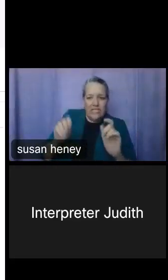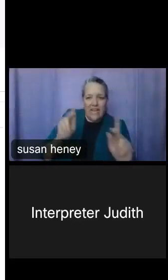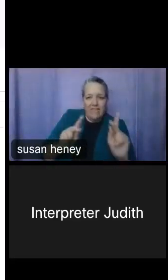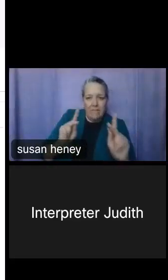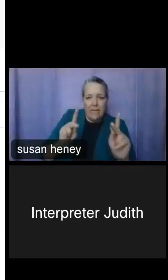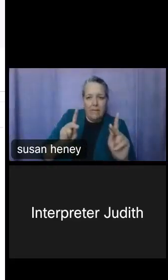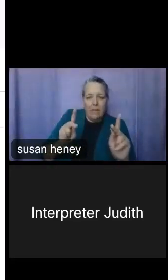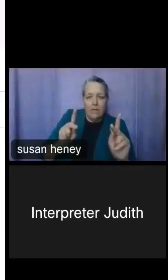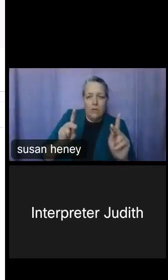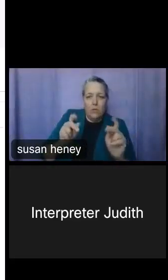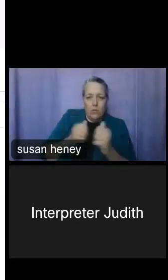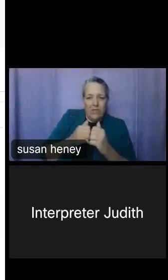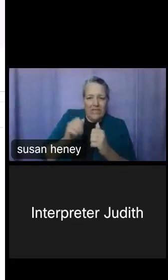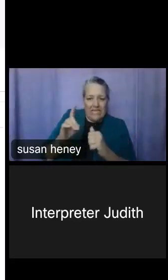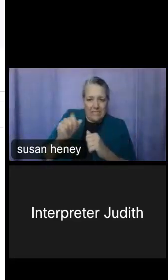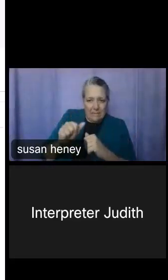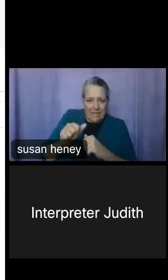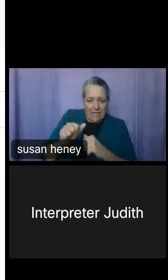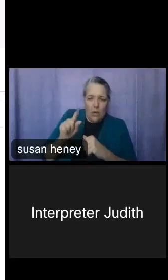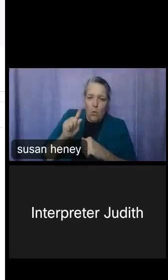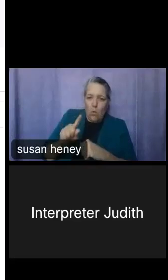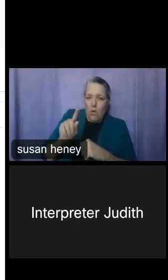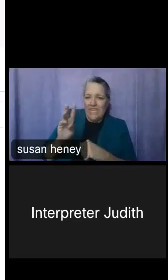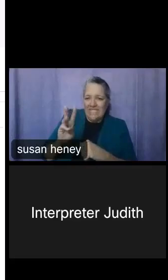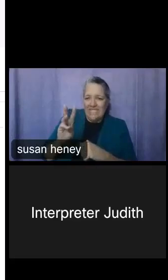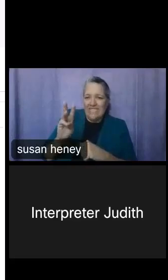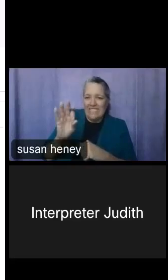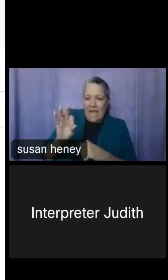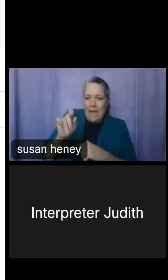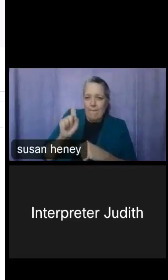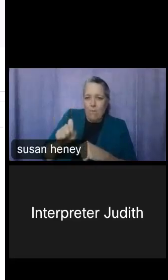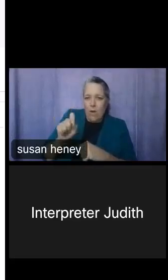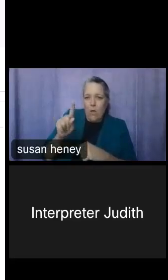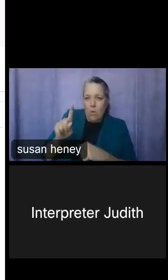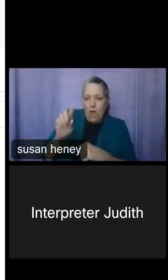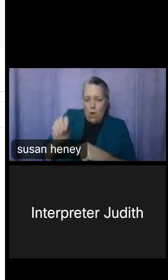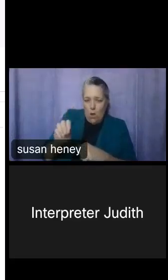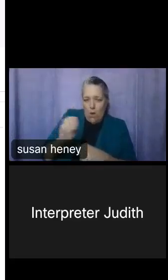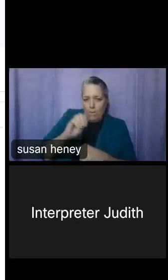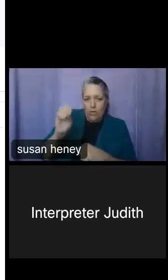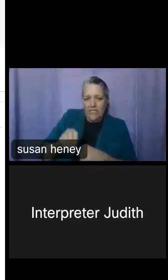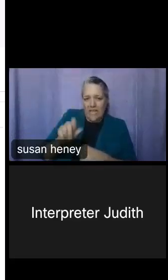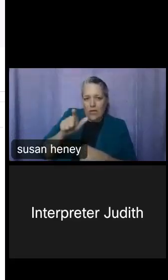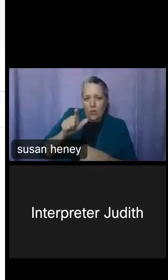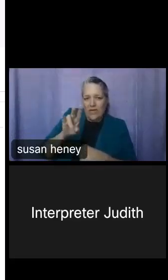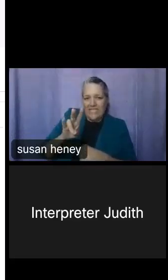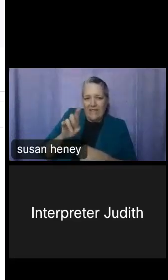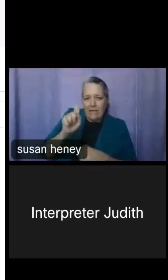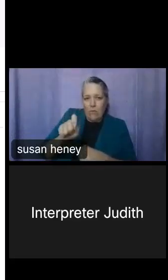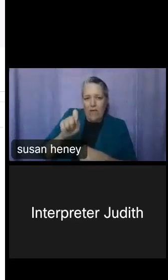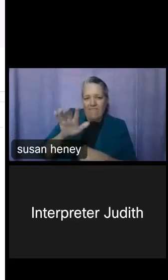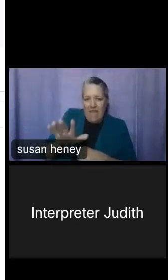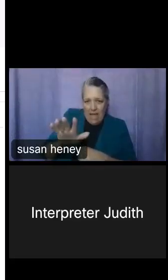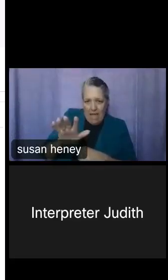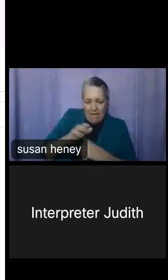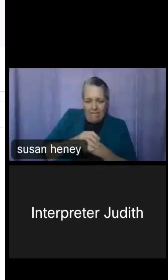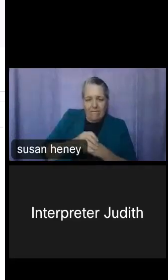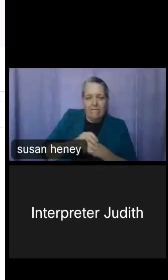So it's 169.10. The percentage is 27.5. And the second question was what is interesting